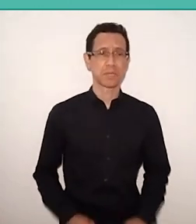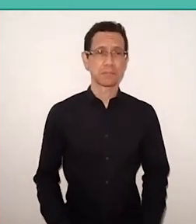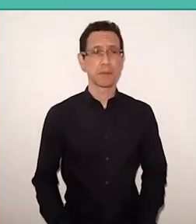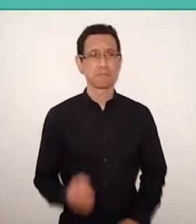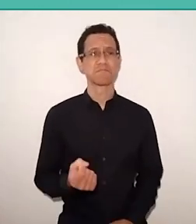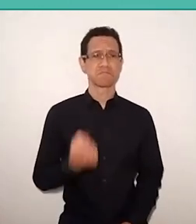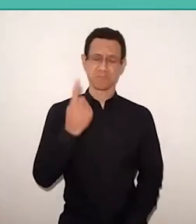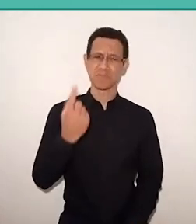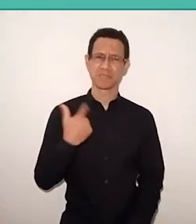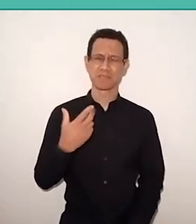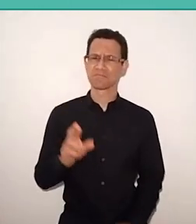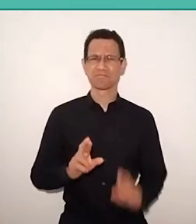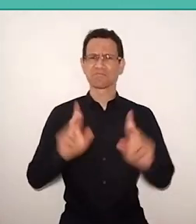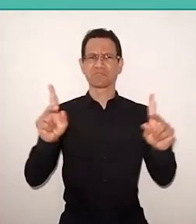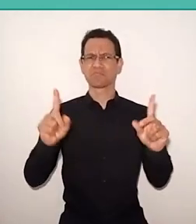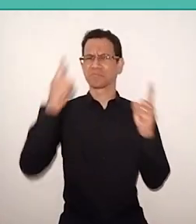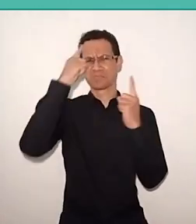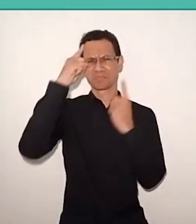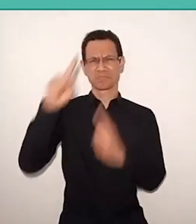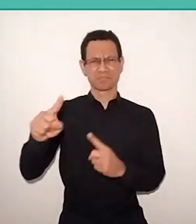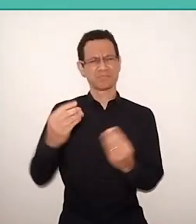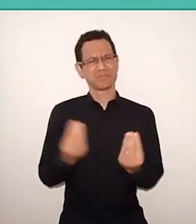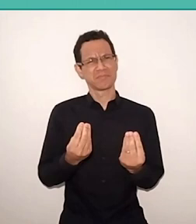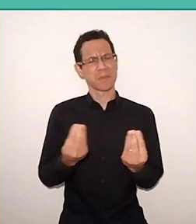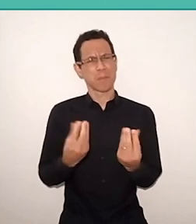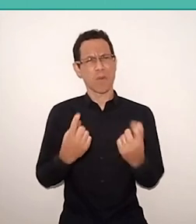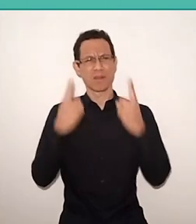we only alert for the following: if he is one of the most translated today on the planet